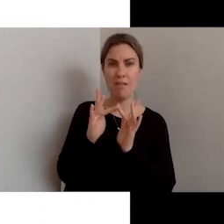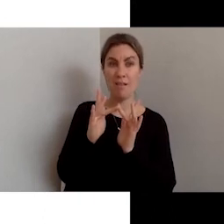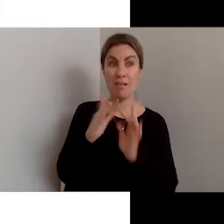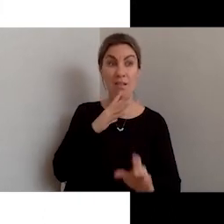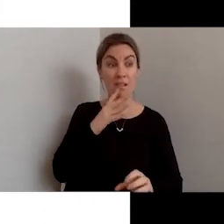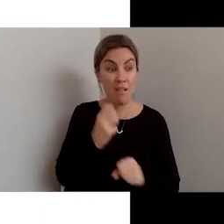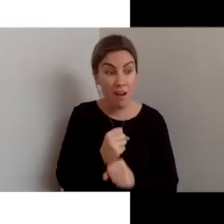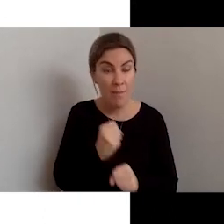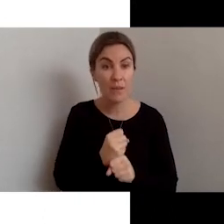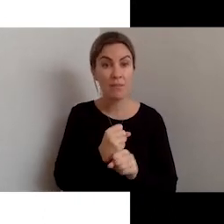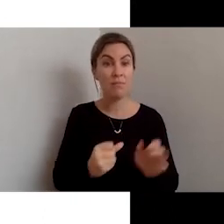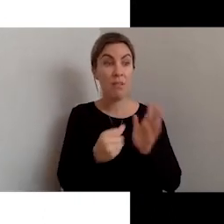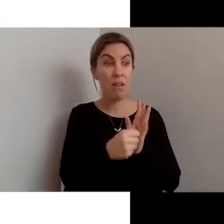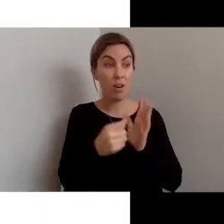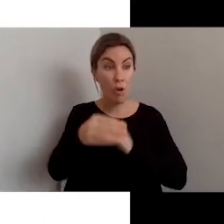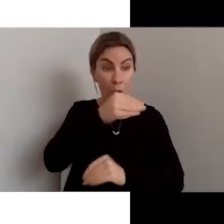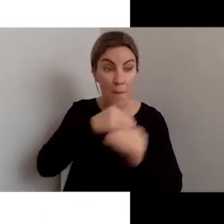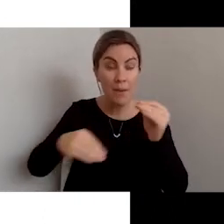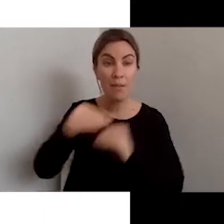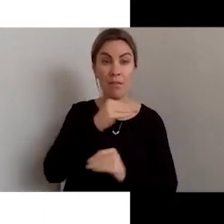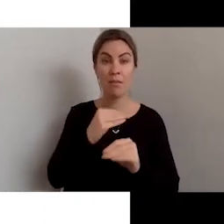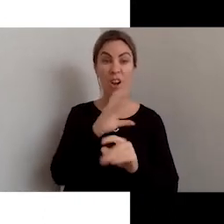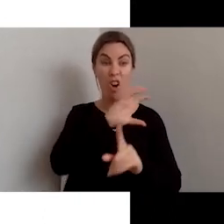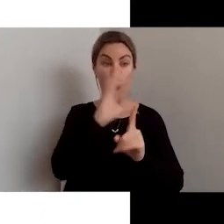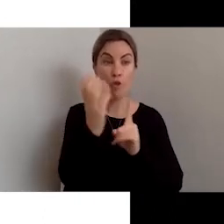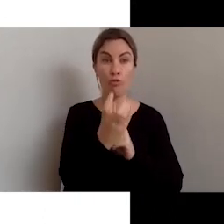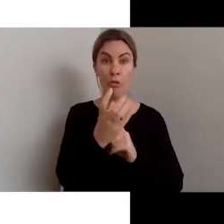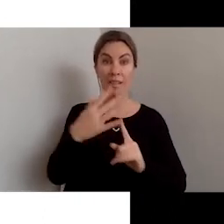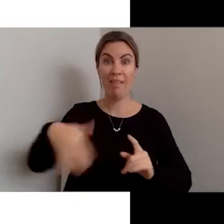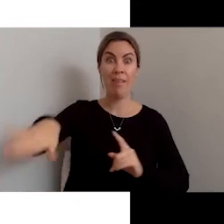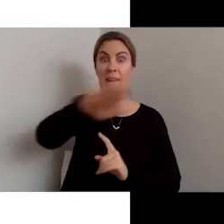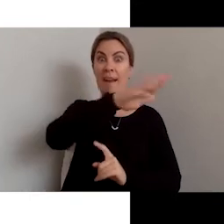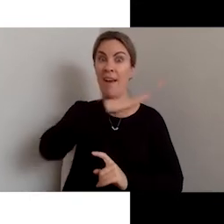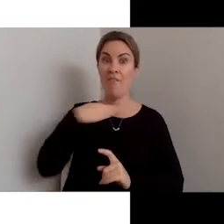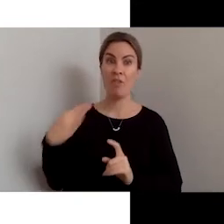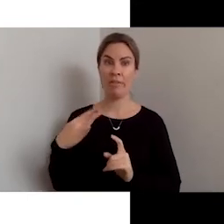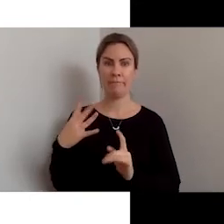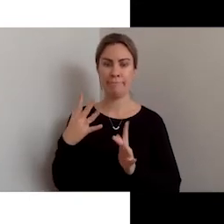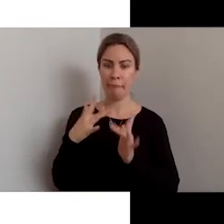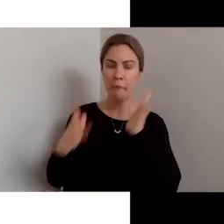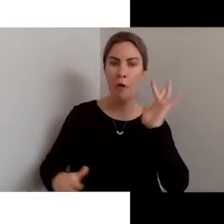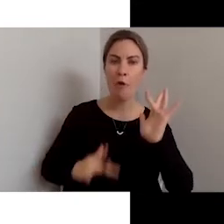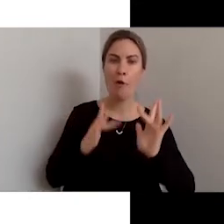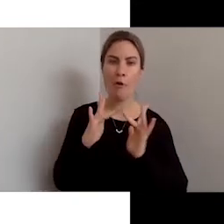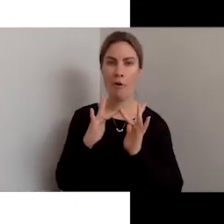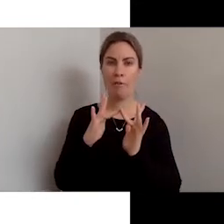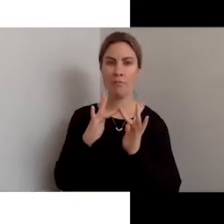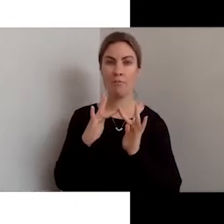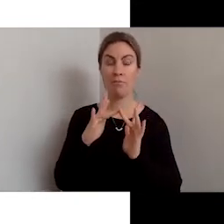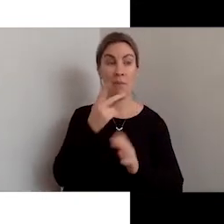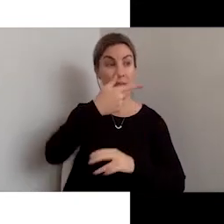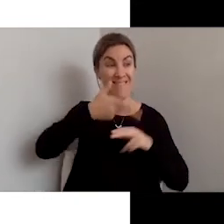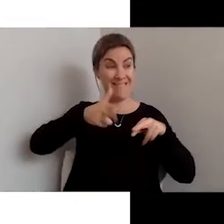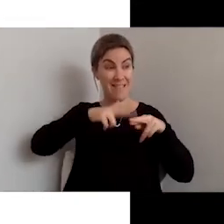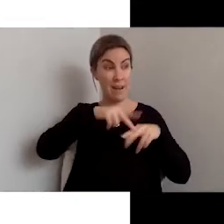systems for people lacking effective internet access and digital skills -